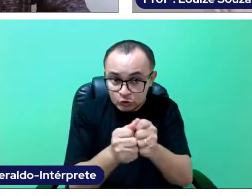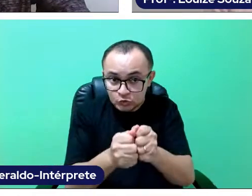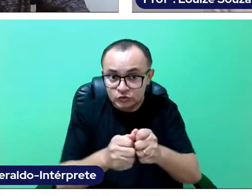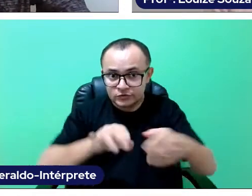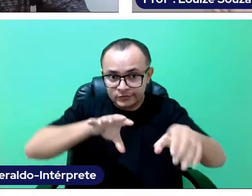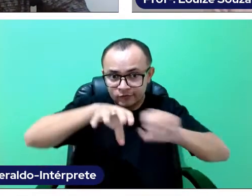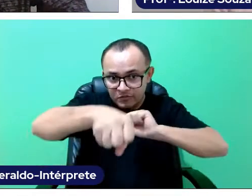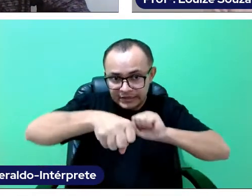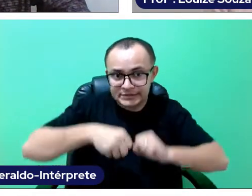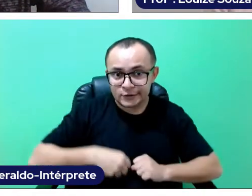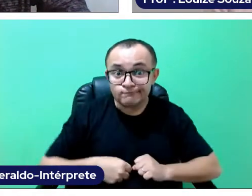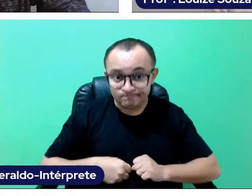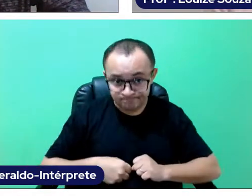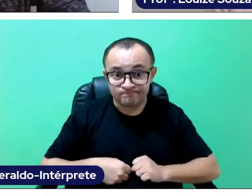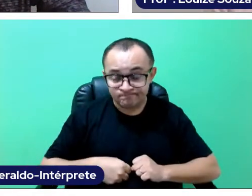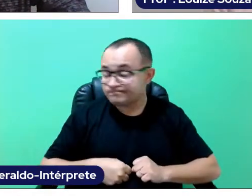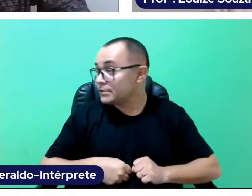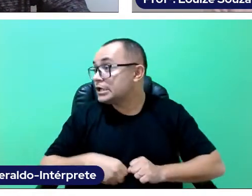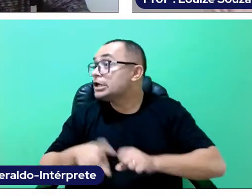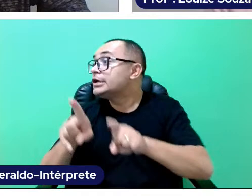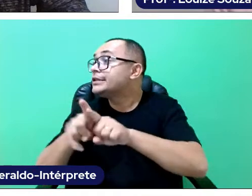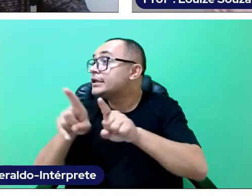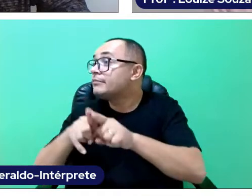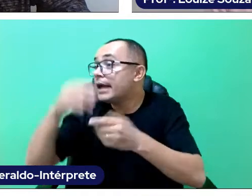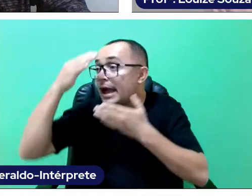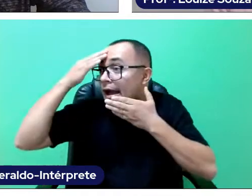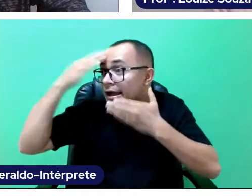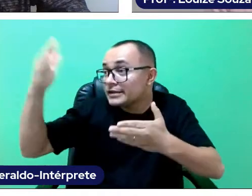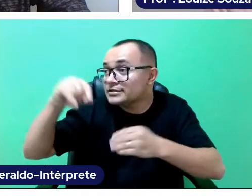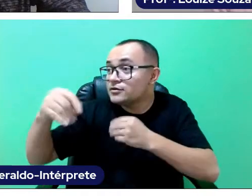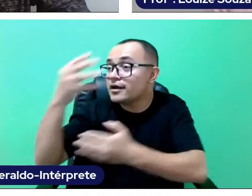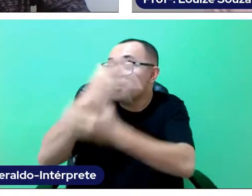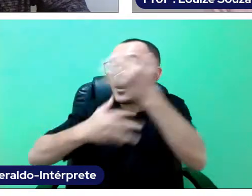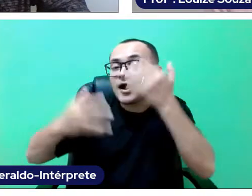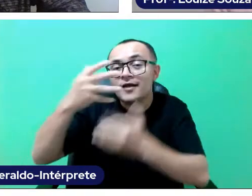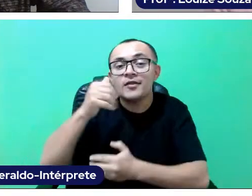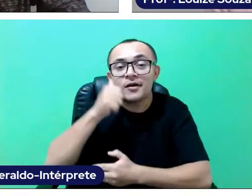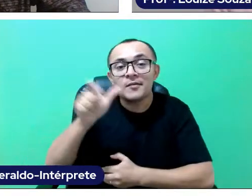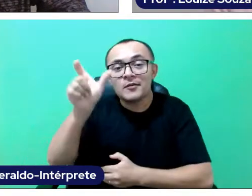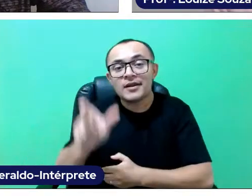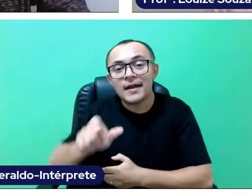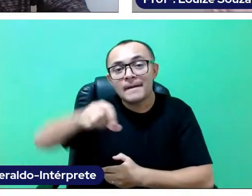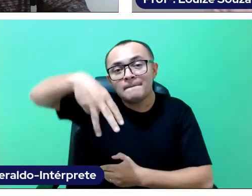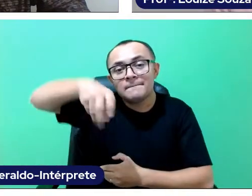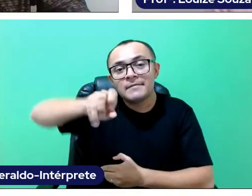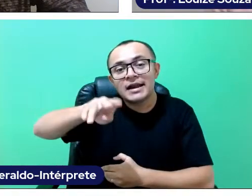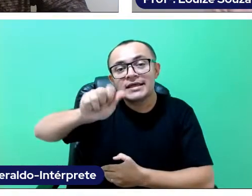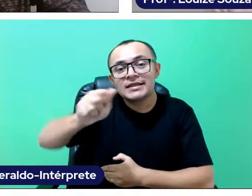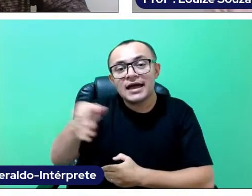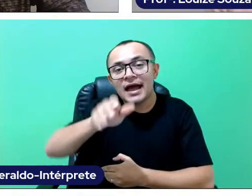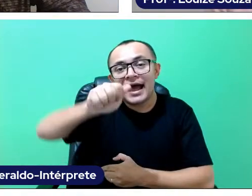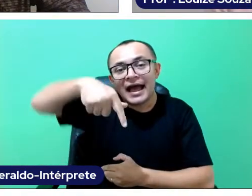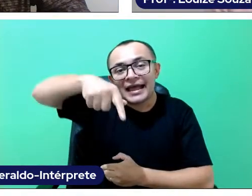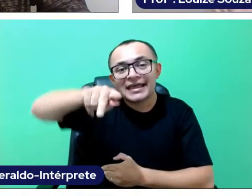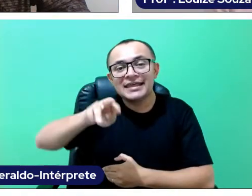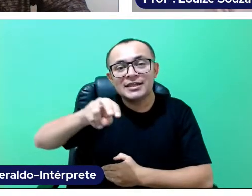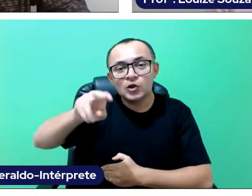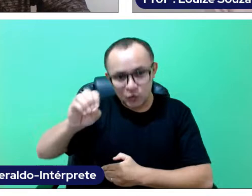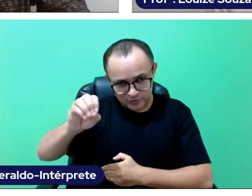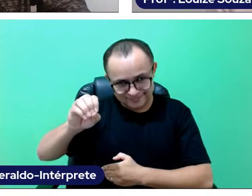And also, we want to thank the young singer Marina Aquino for her participation that has brought a lightness to our encounter. We hope that this feeling